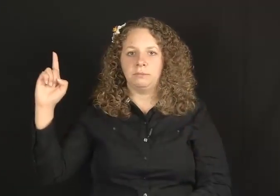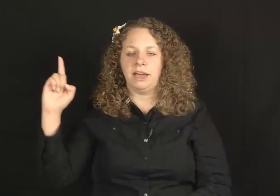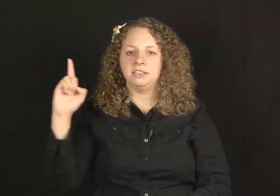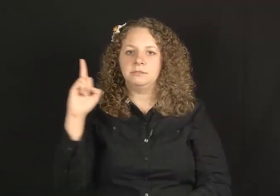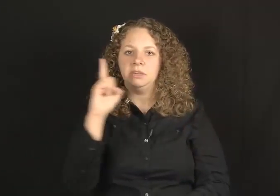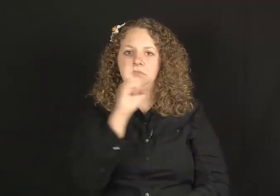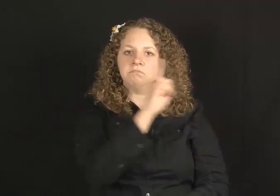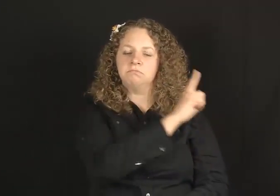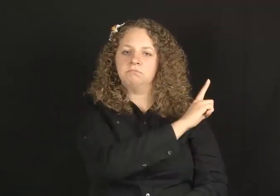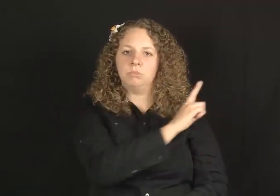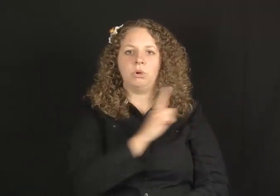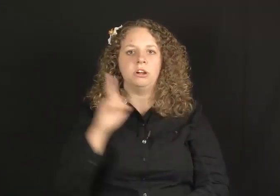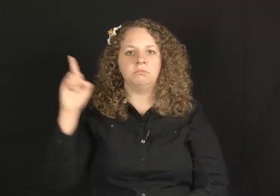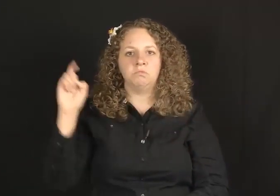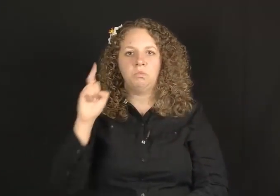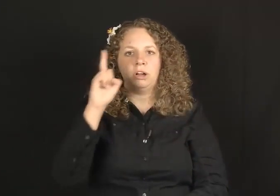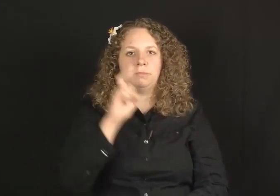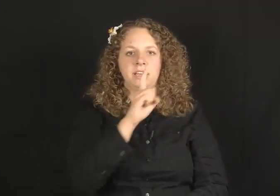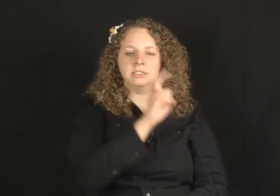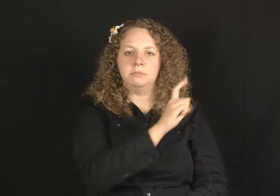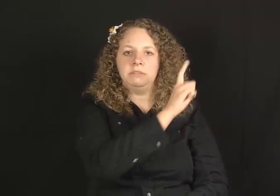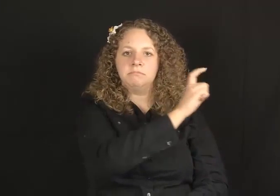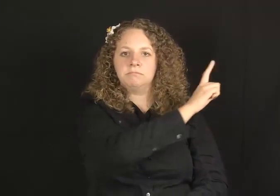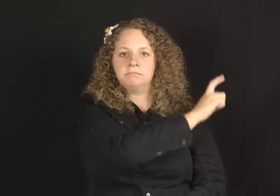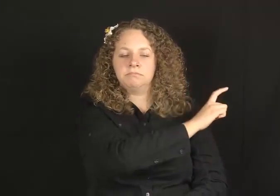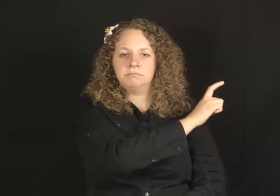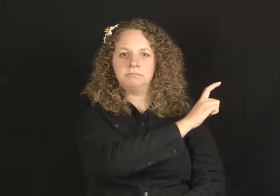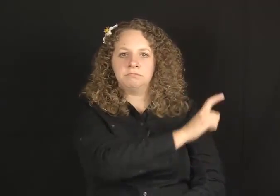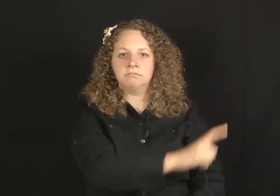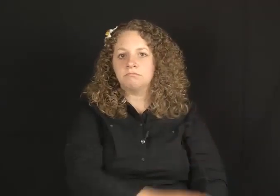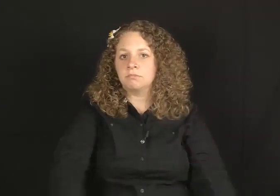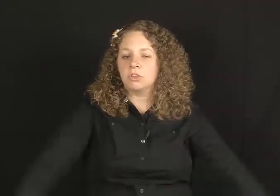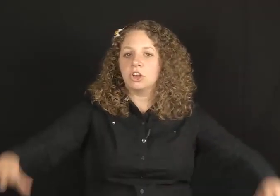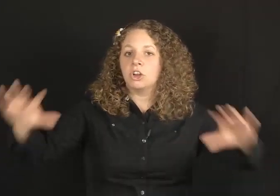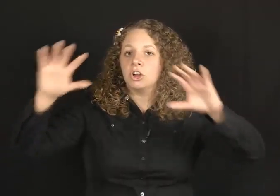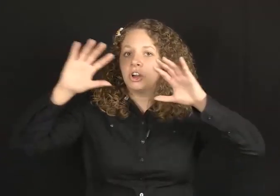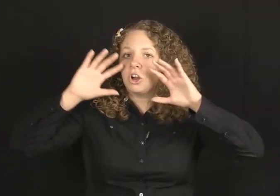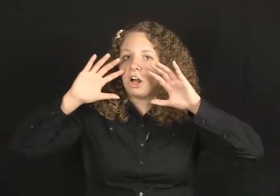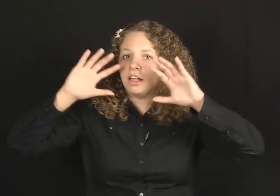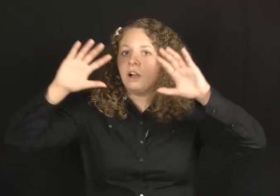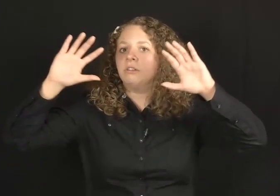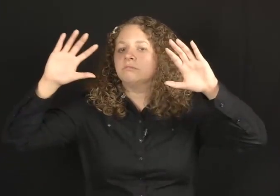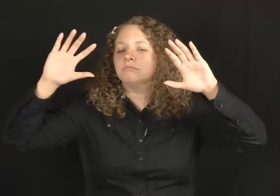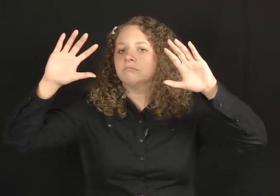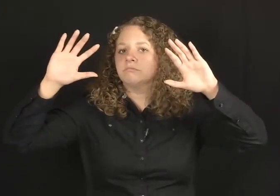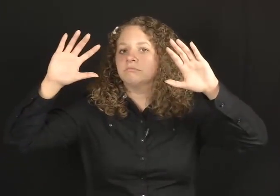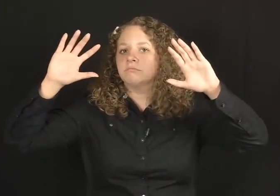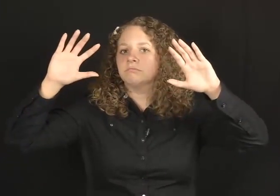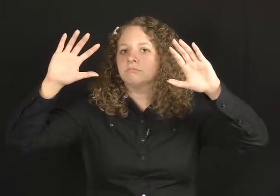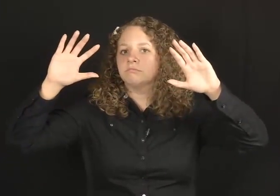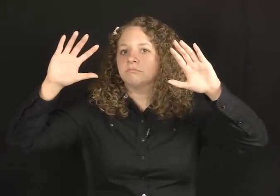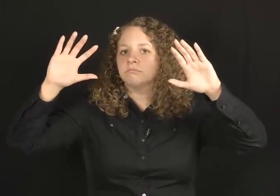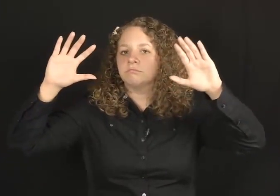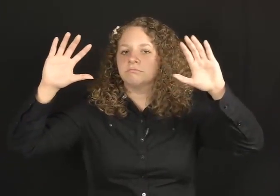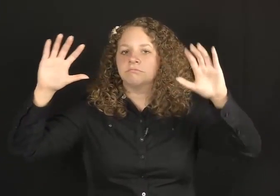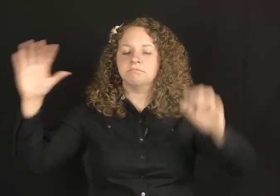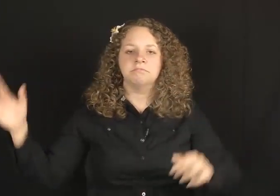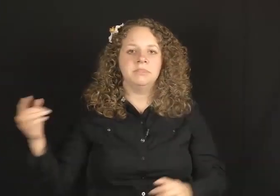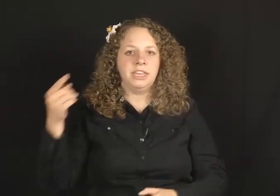WALK PAST ME or WALK PAST ME. CALL OUT (like Timber story).